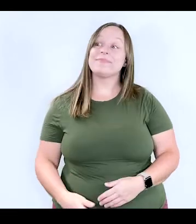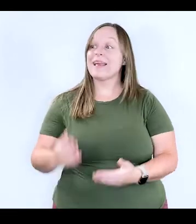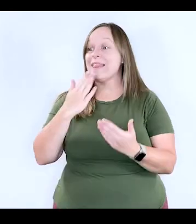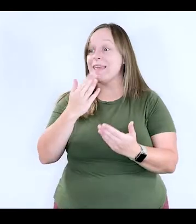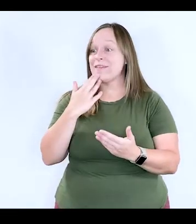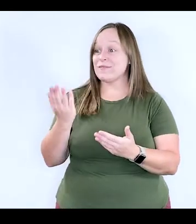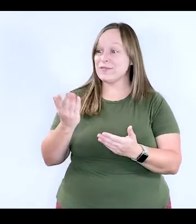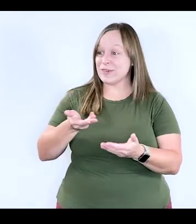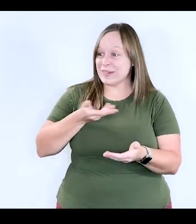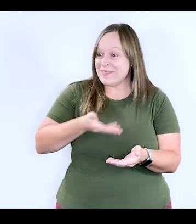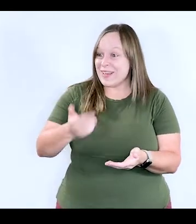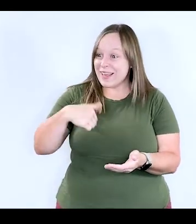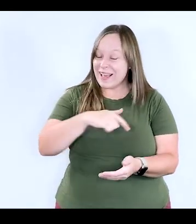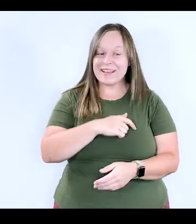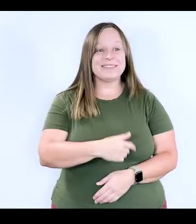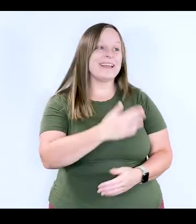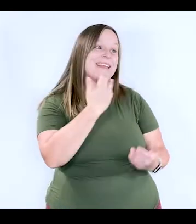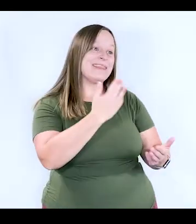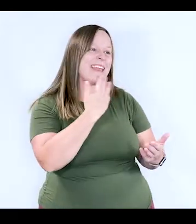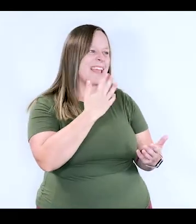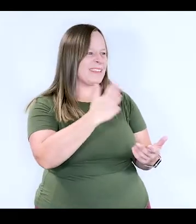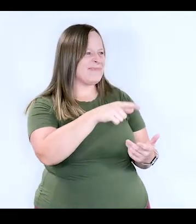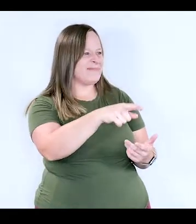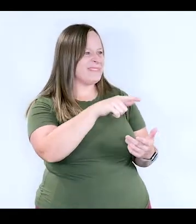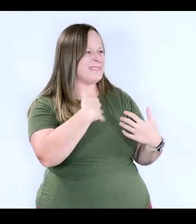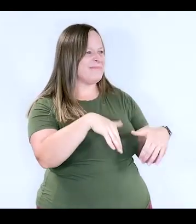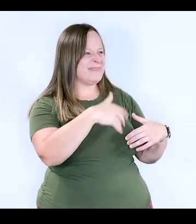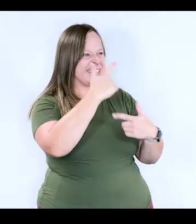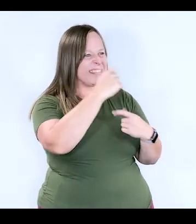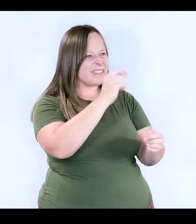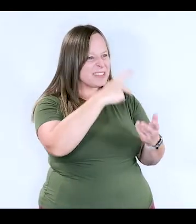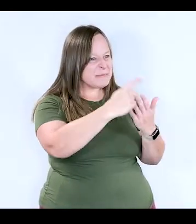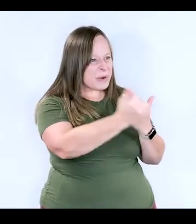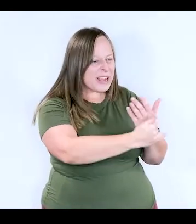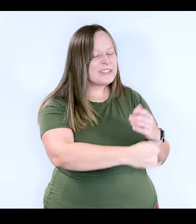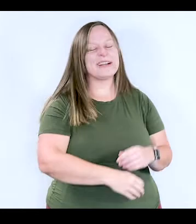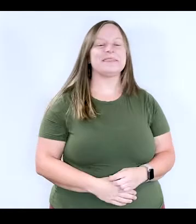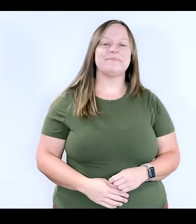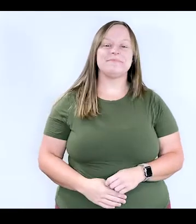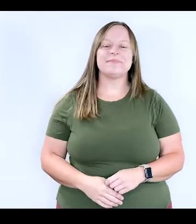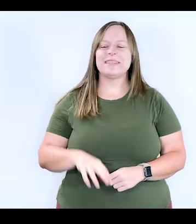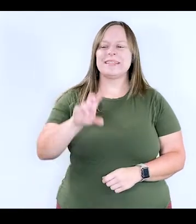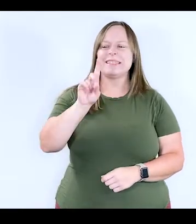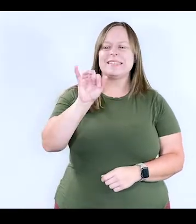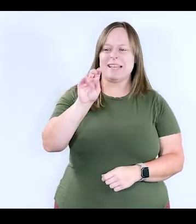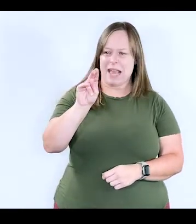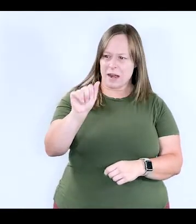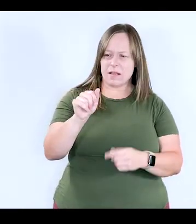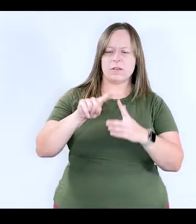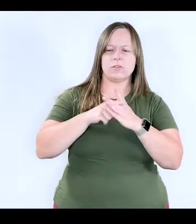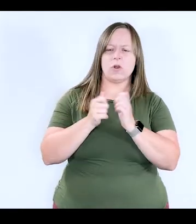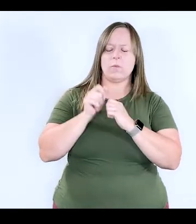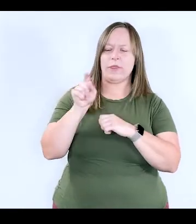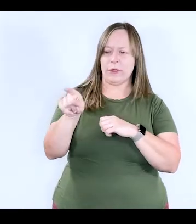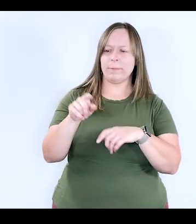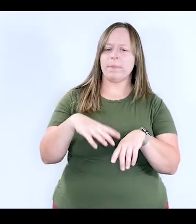Thank you so much for having us, Katrin. Thank you so much, guys, for this interesting project. Diana, let's start with you.